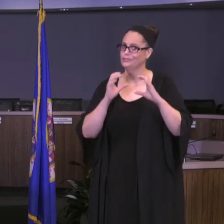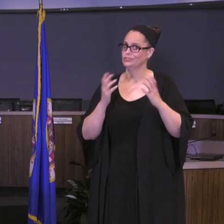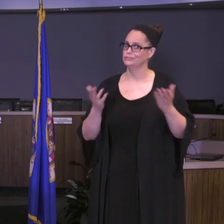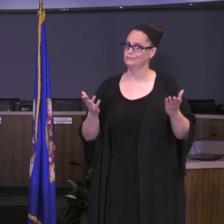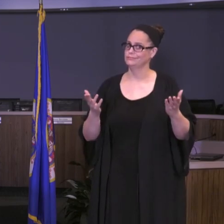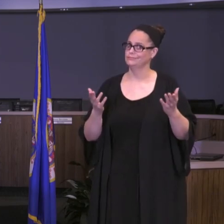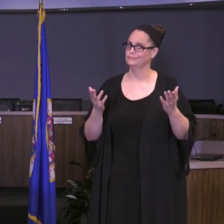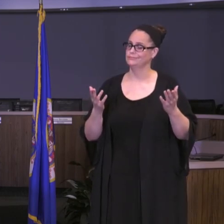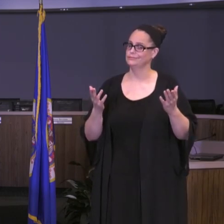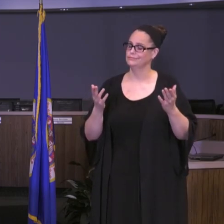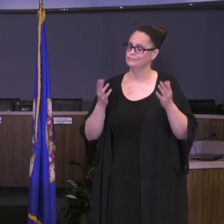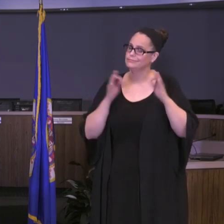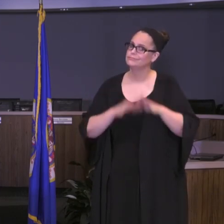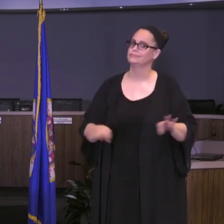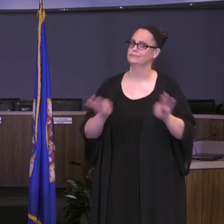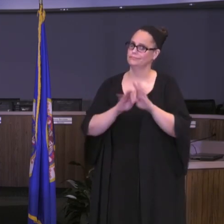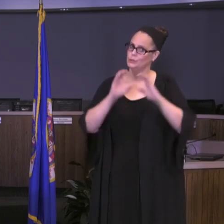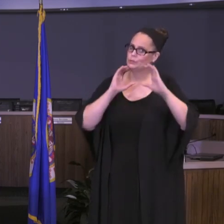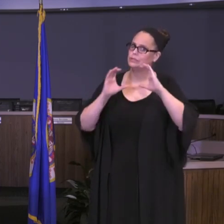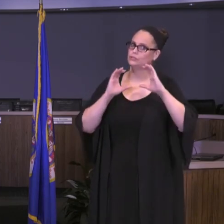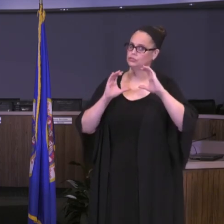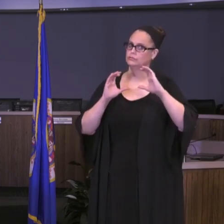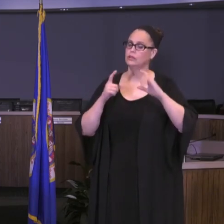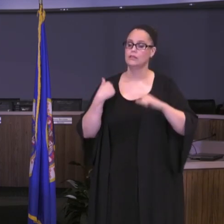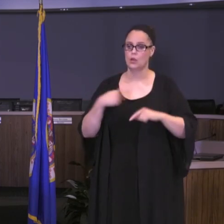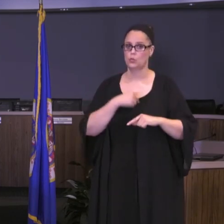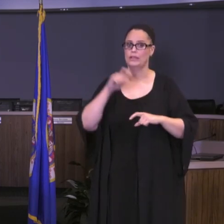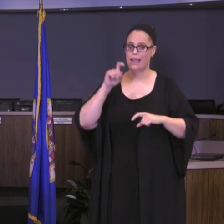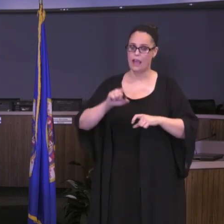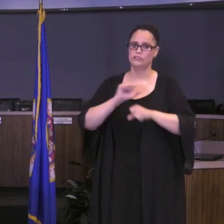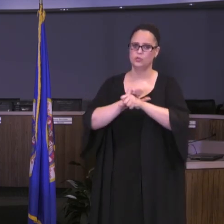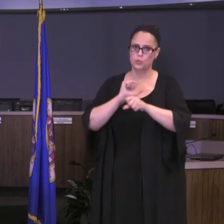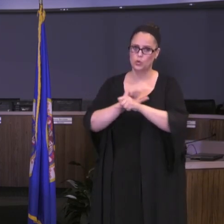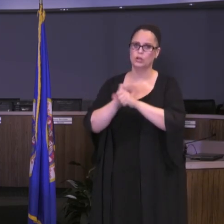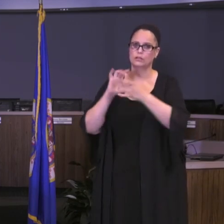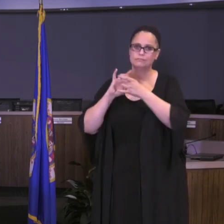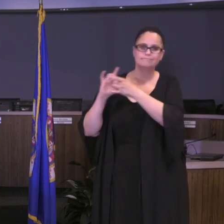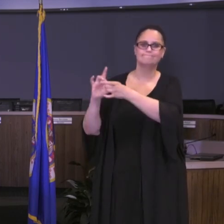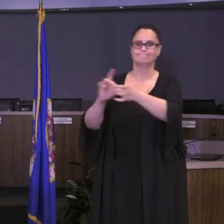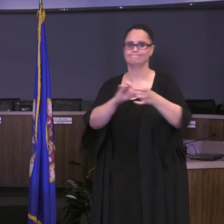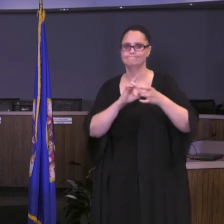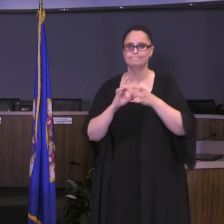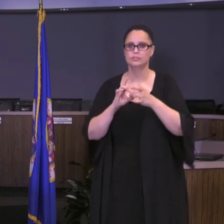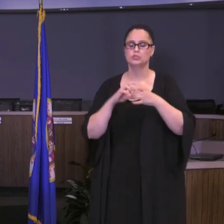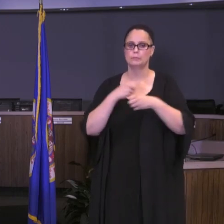communication, communication. We're going to have to work together to make sure that we can do this. I should also